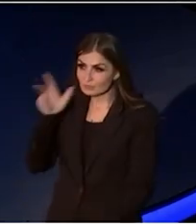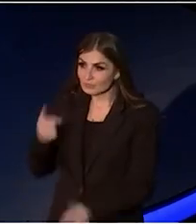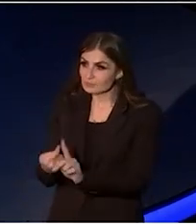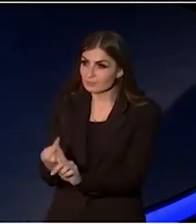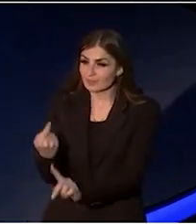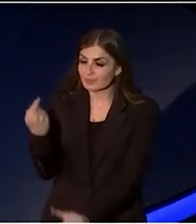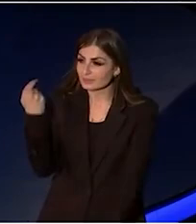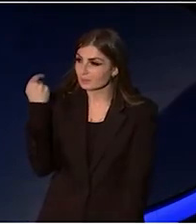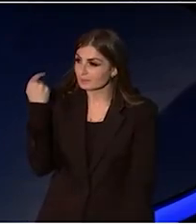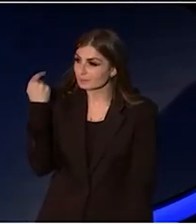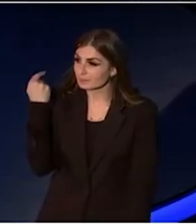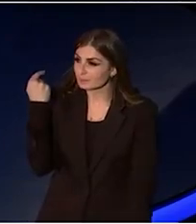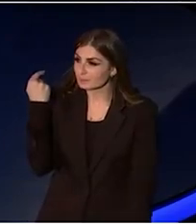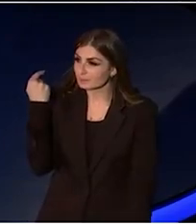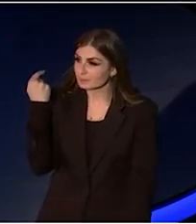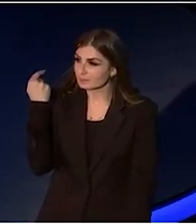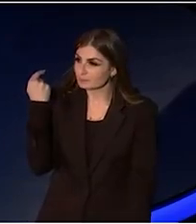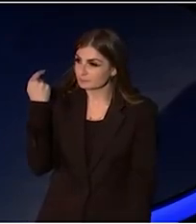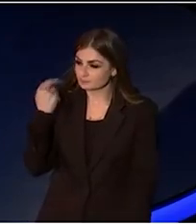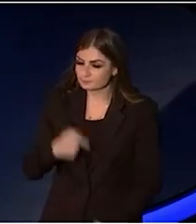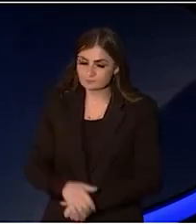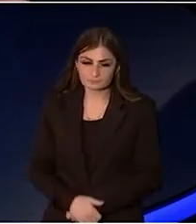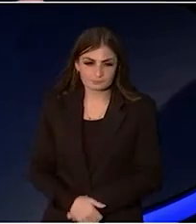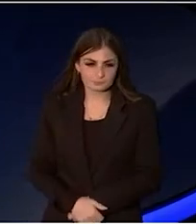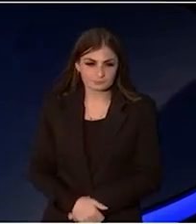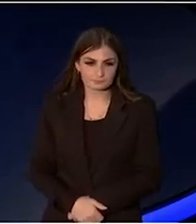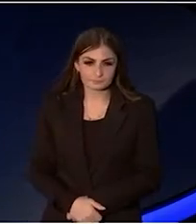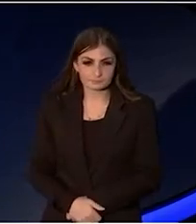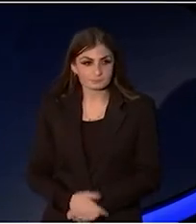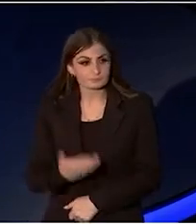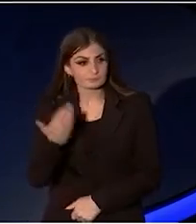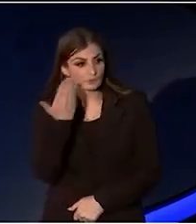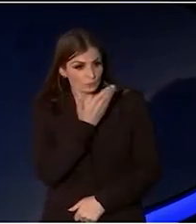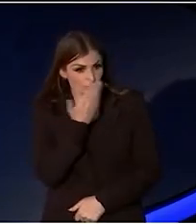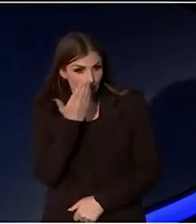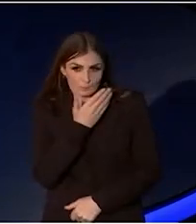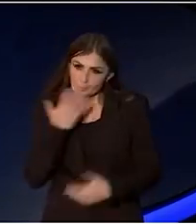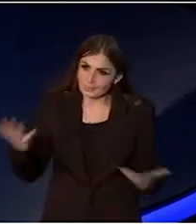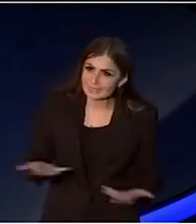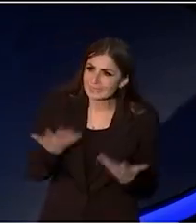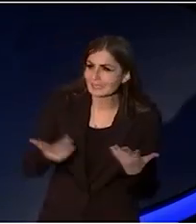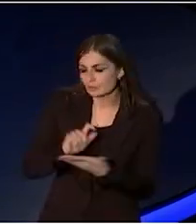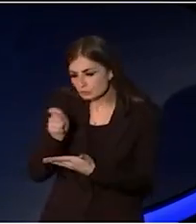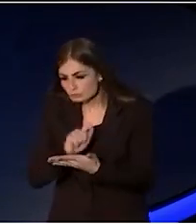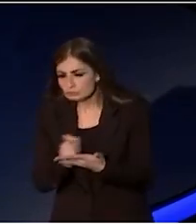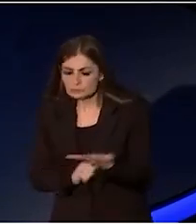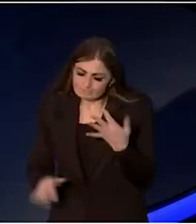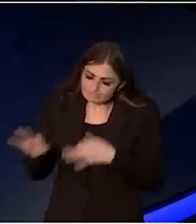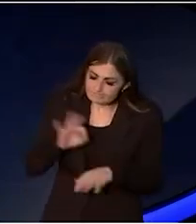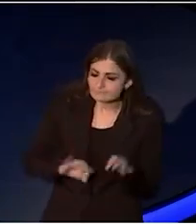I mean, at school we were encouraged to write about potions and sirens.